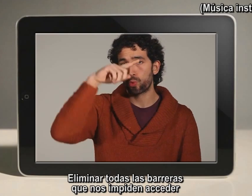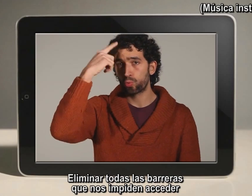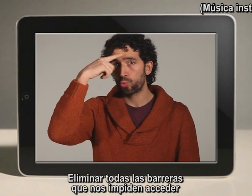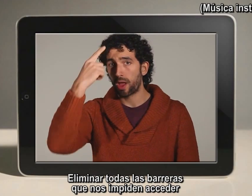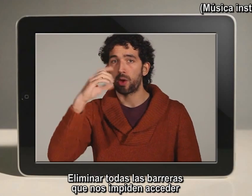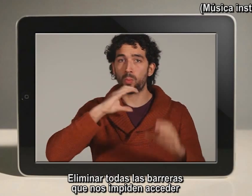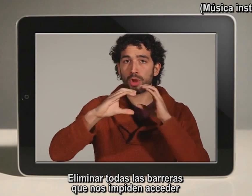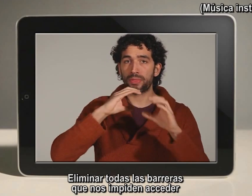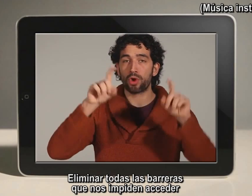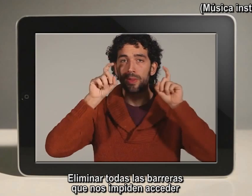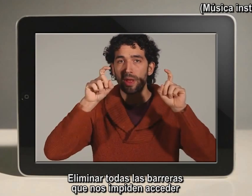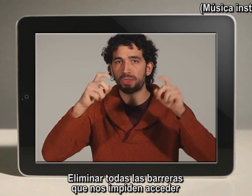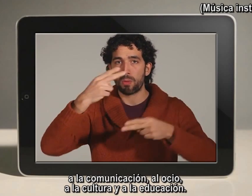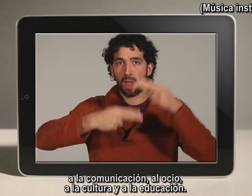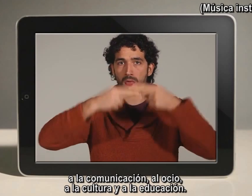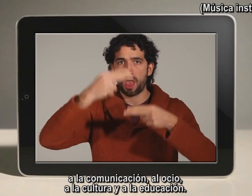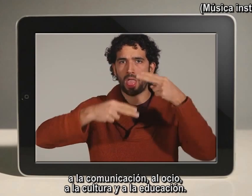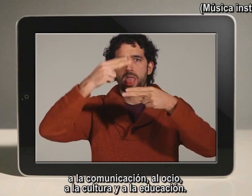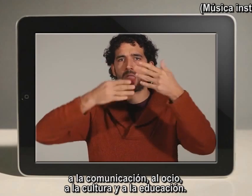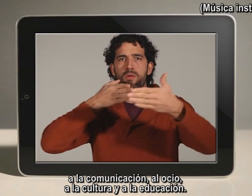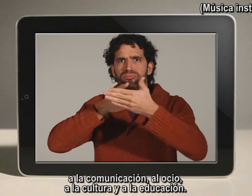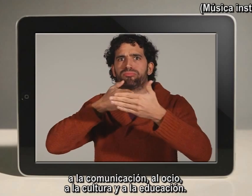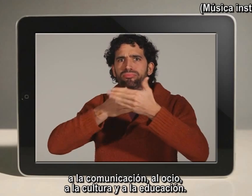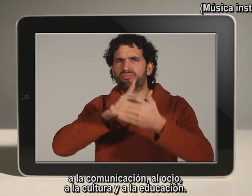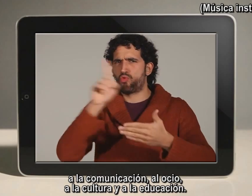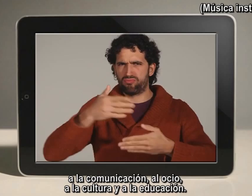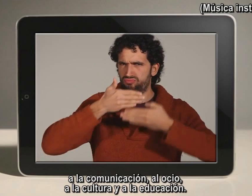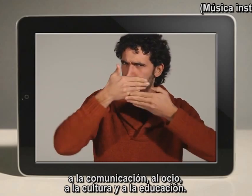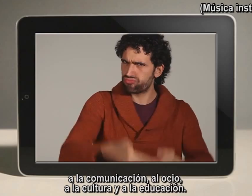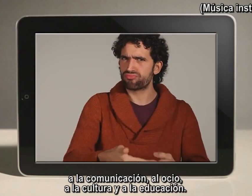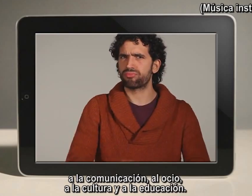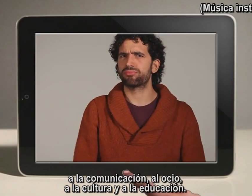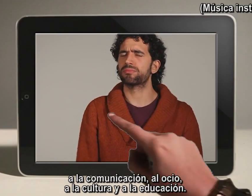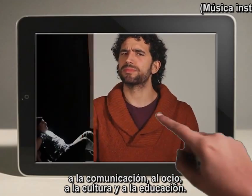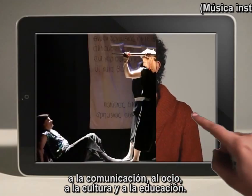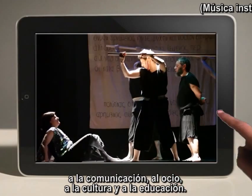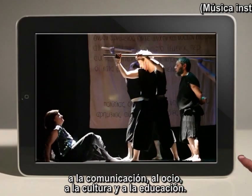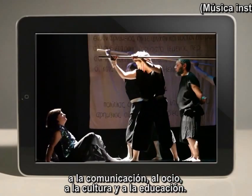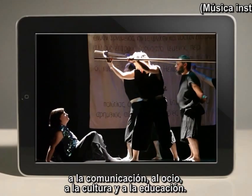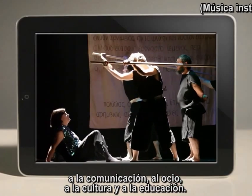Remove all the barriers that prevent us from the communication, the entertainment, the culture and the education.